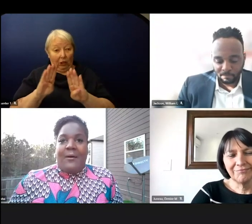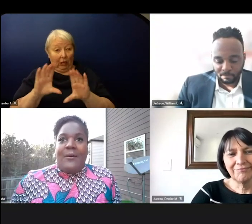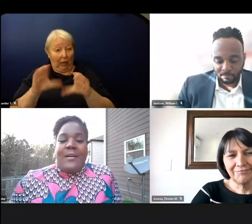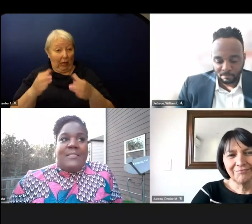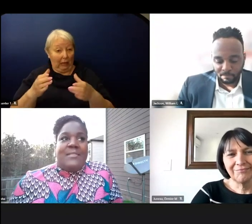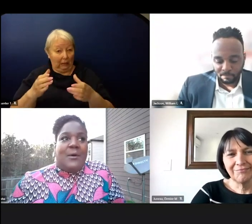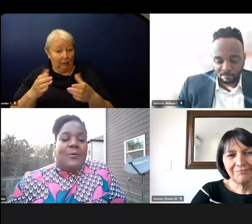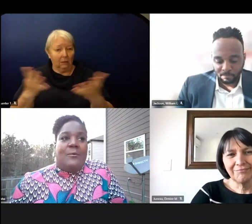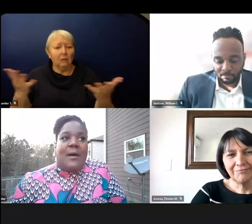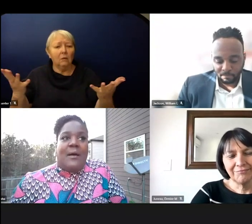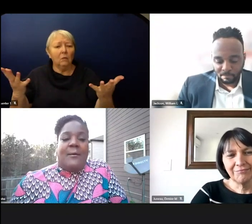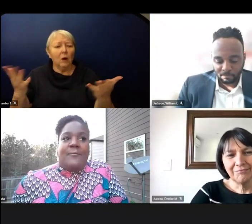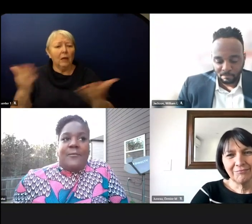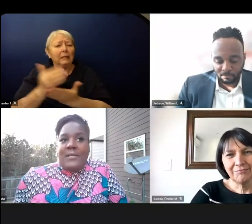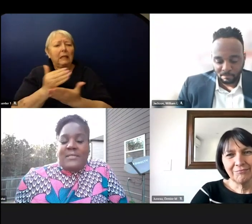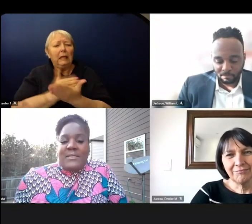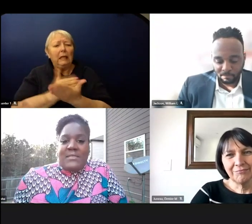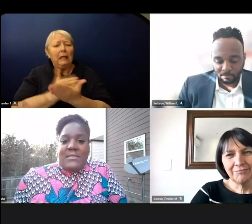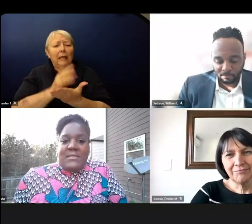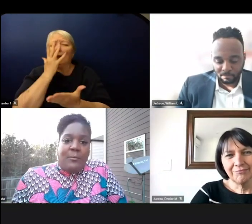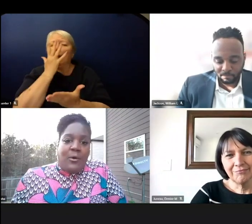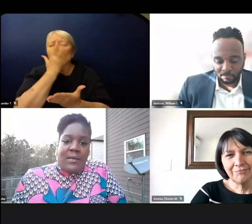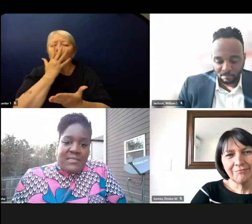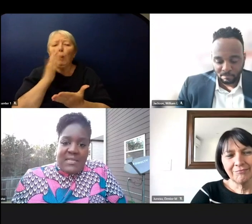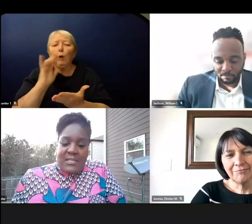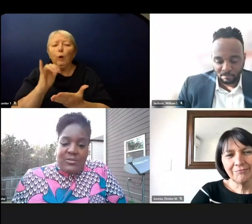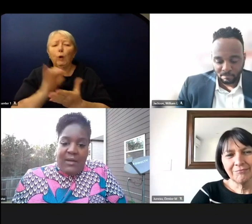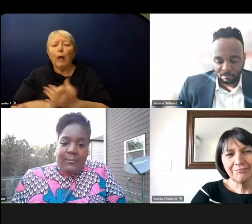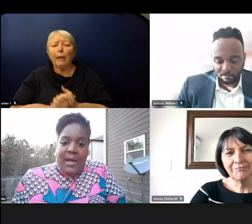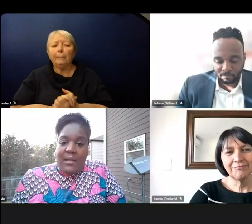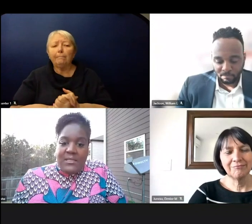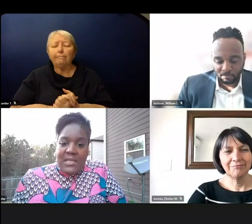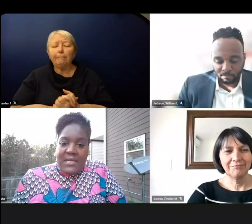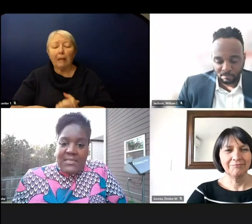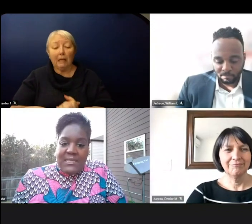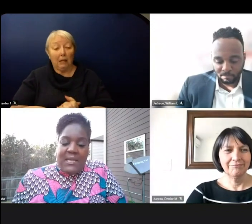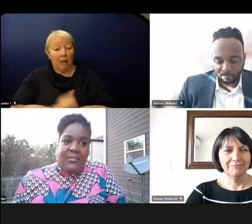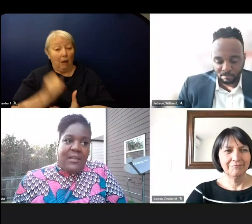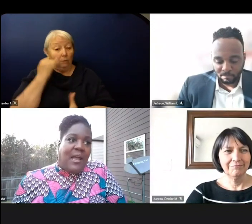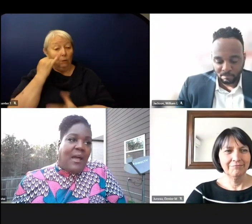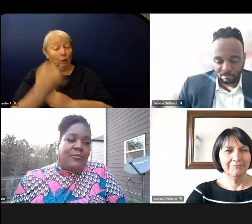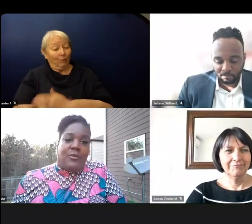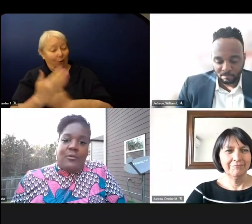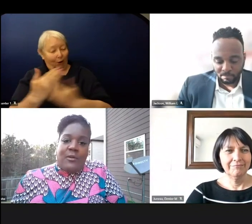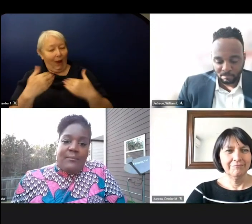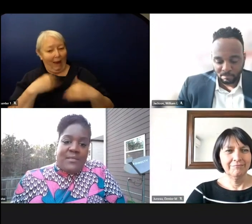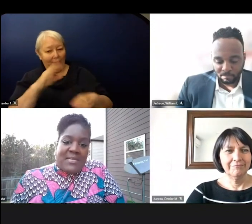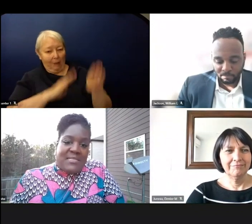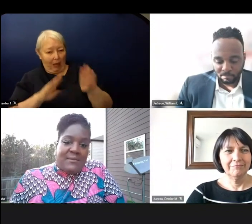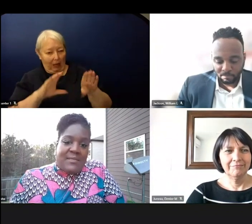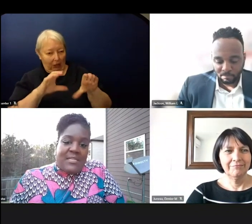So for instance so in the morning let's say that you have a biology lesson and then in the afternoon you come to that same teacher.